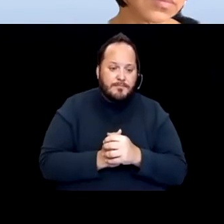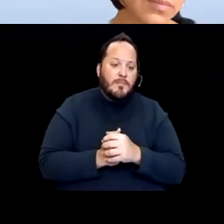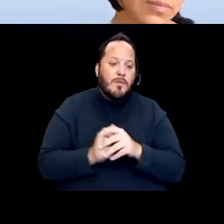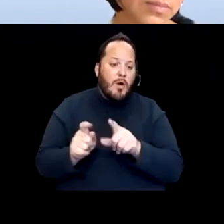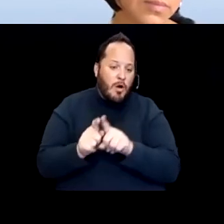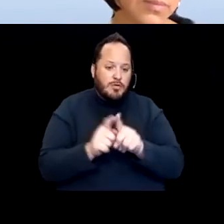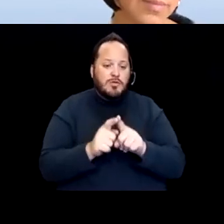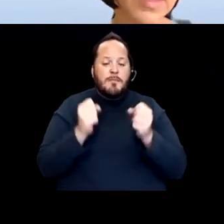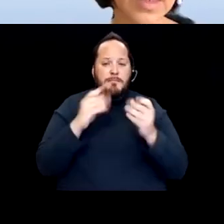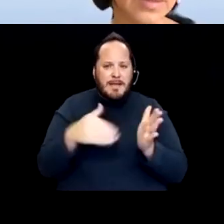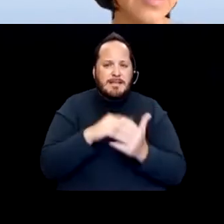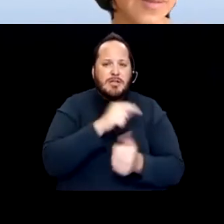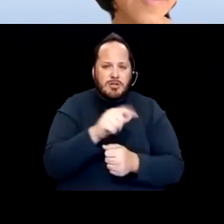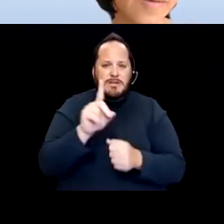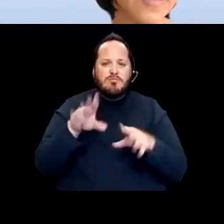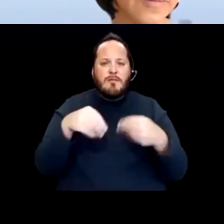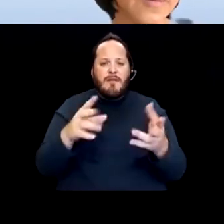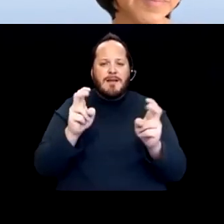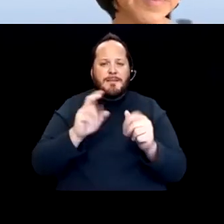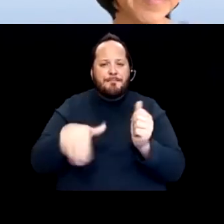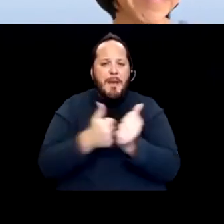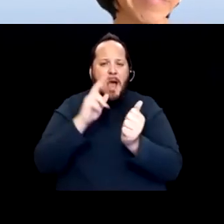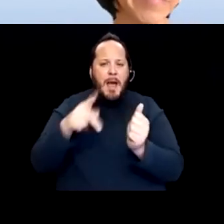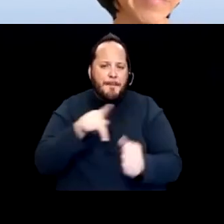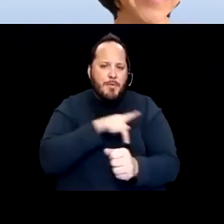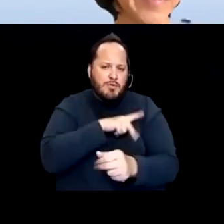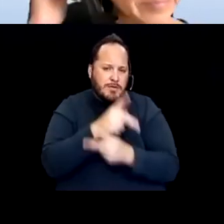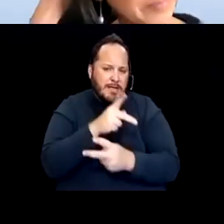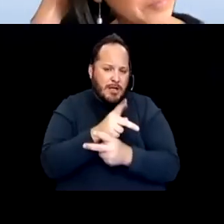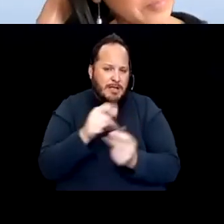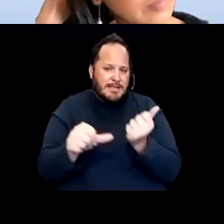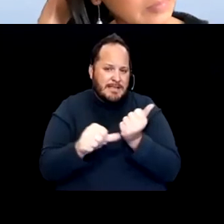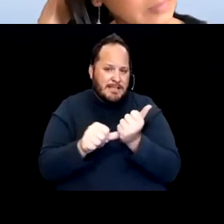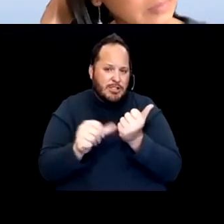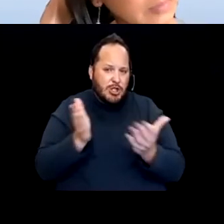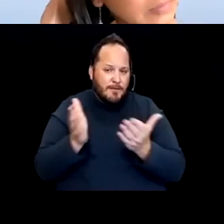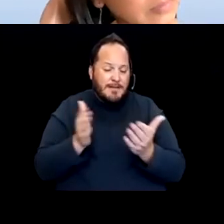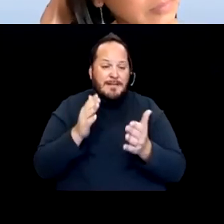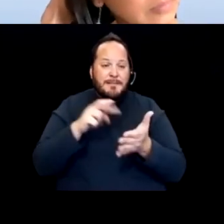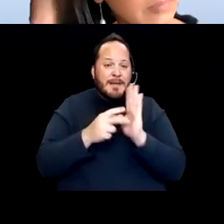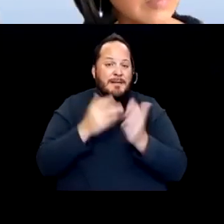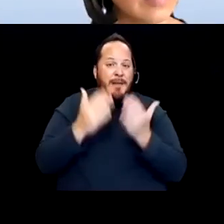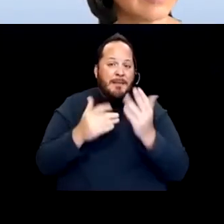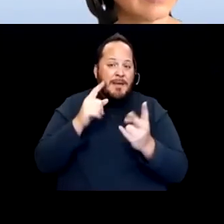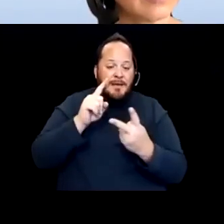For those that maybe have a personal assistant a caregiver that can't come to work because they've been impacted by COVID.